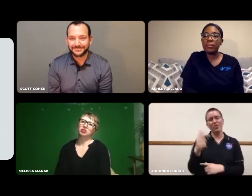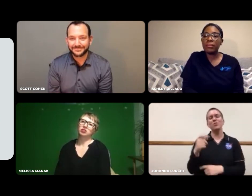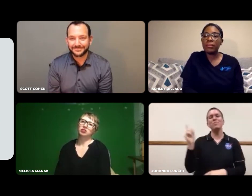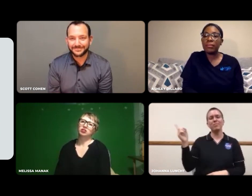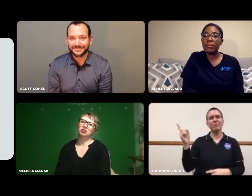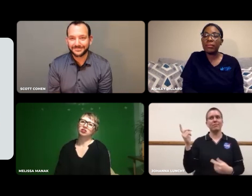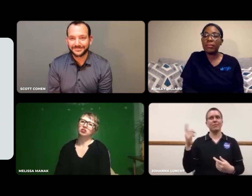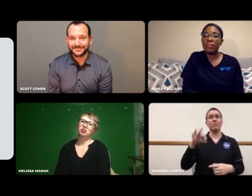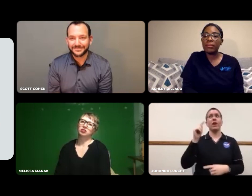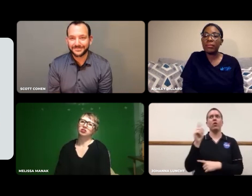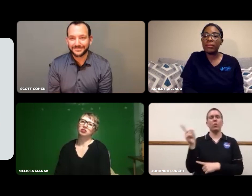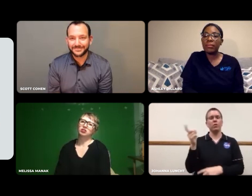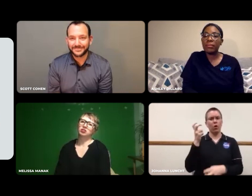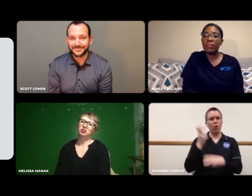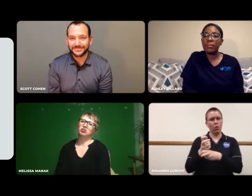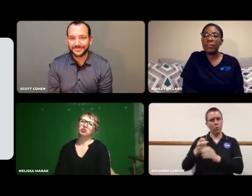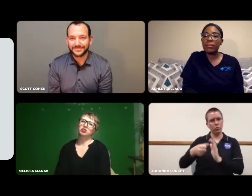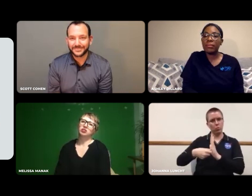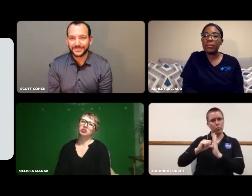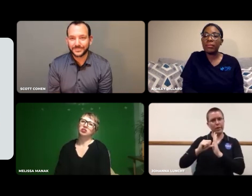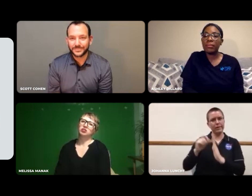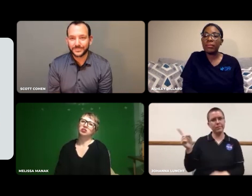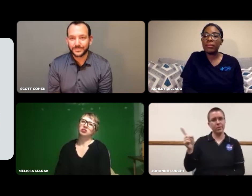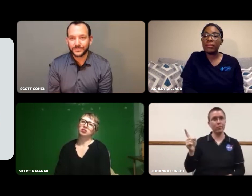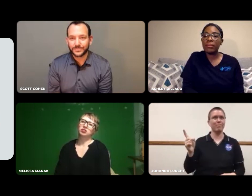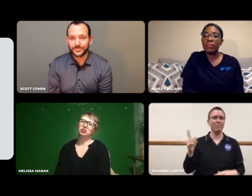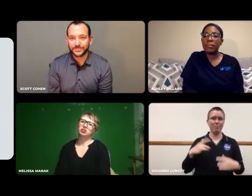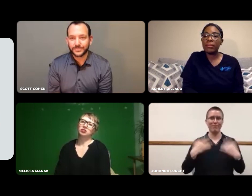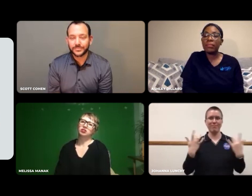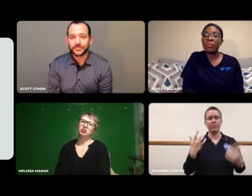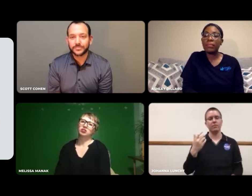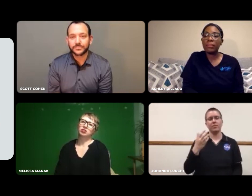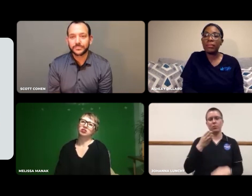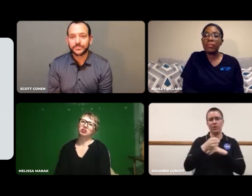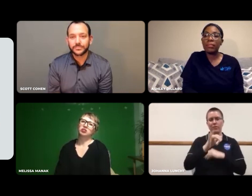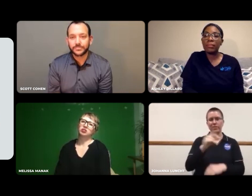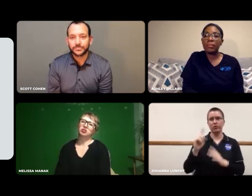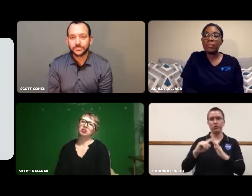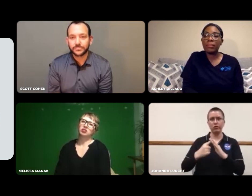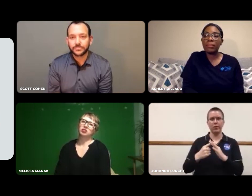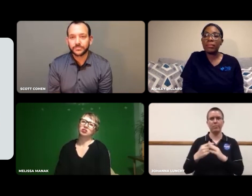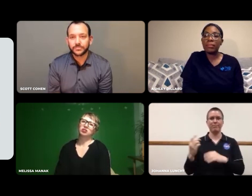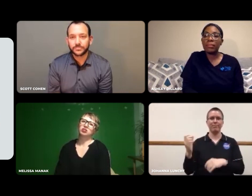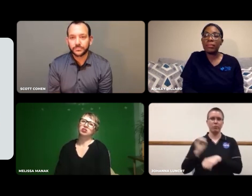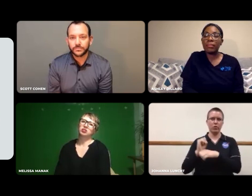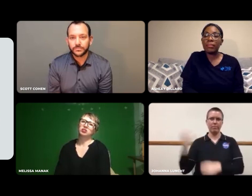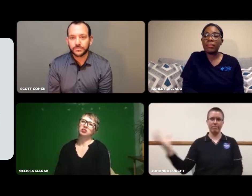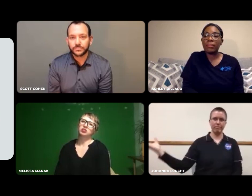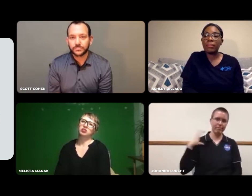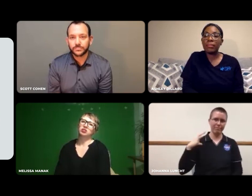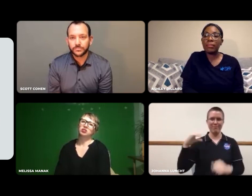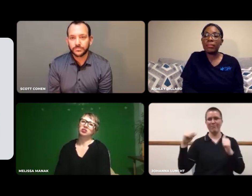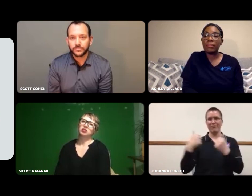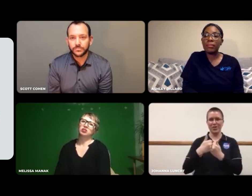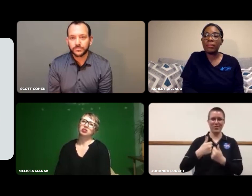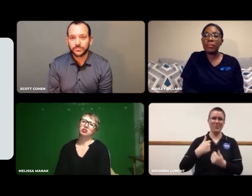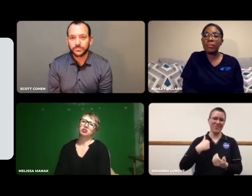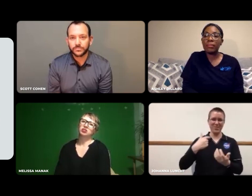So later on, I found out that this person was hard to impress. That's when it started and he gave me a lot of work, challenging me.